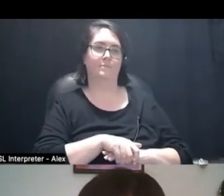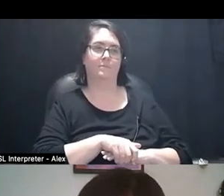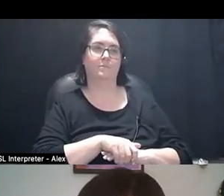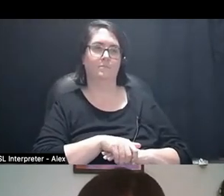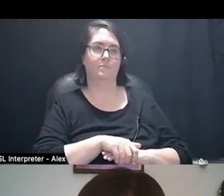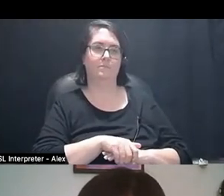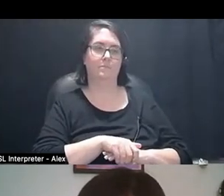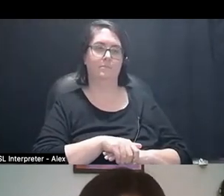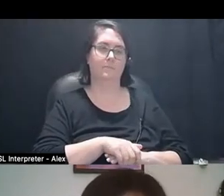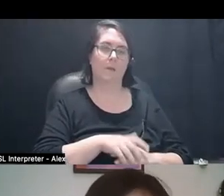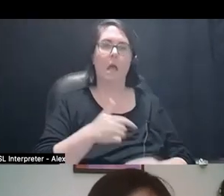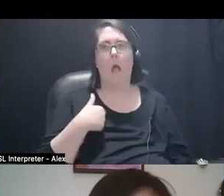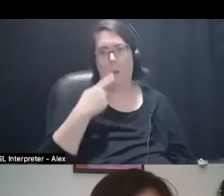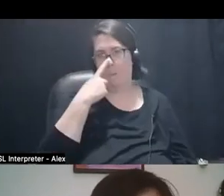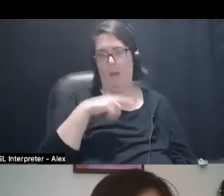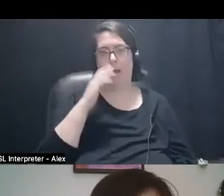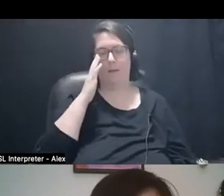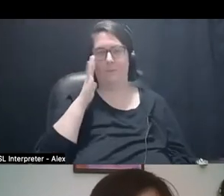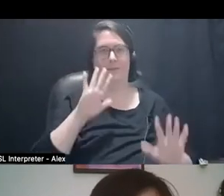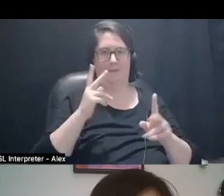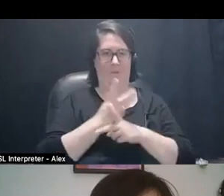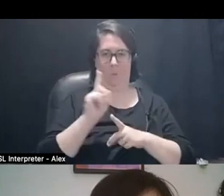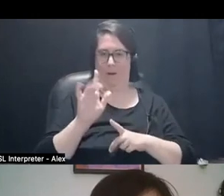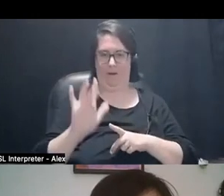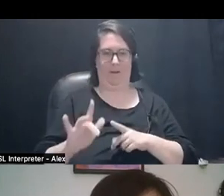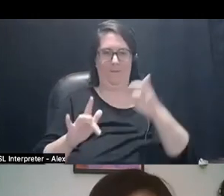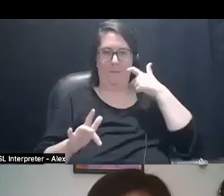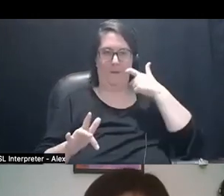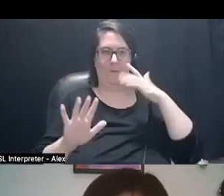Logan: I can share, sorry, just took me a minute to find my mute.